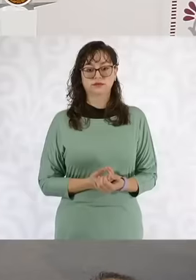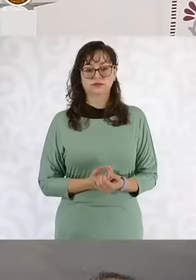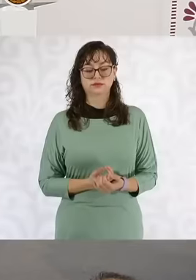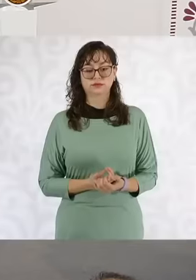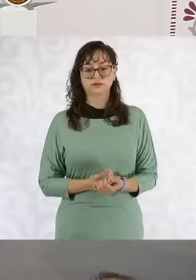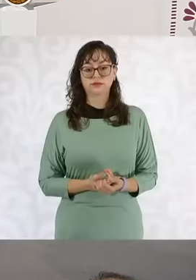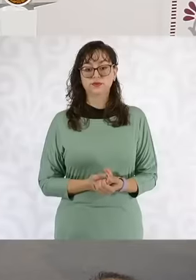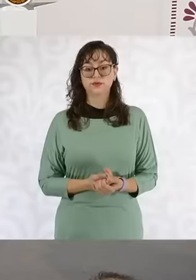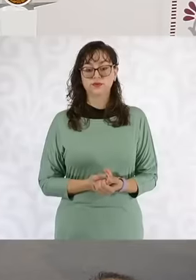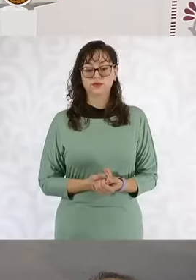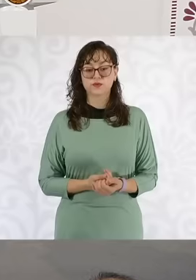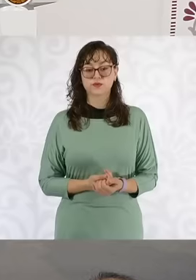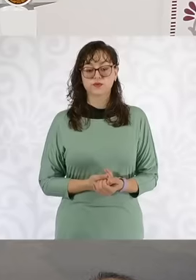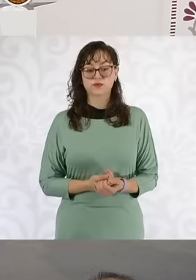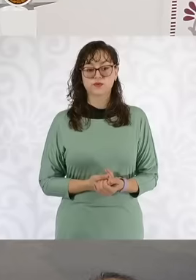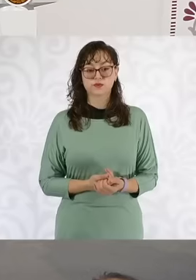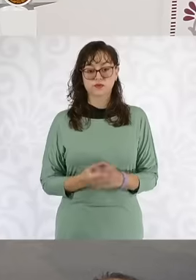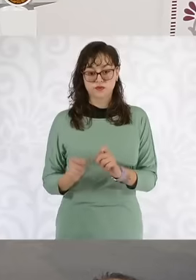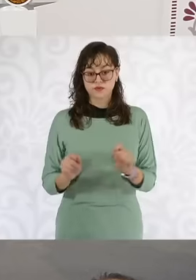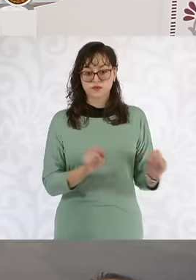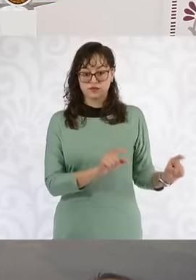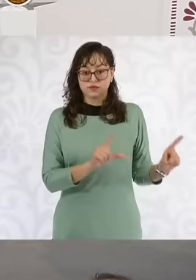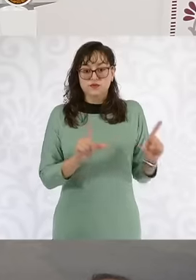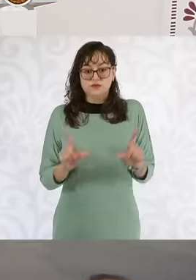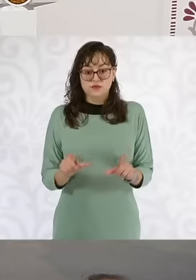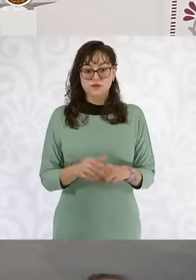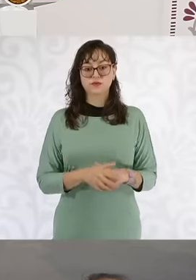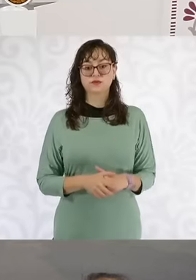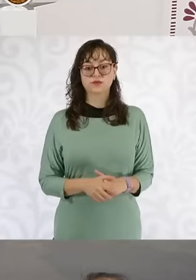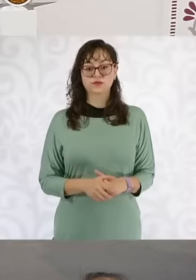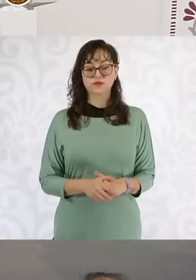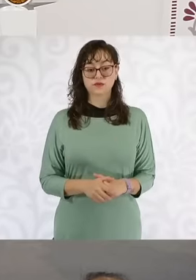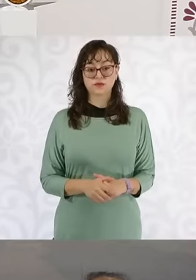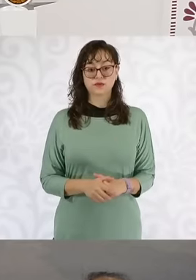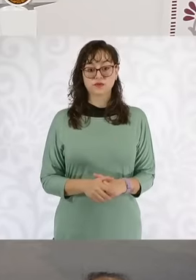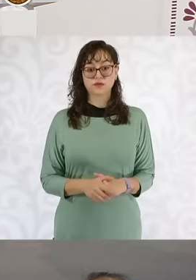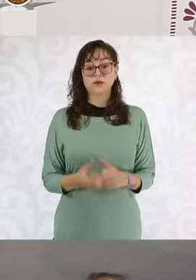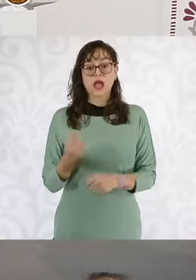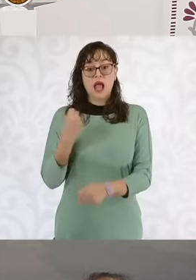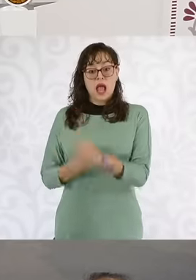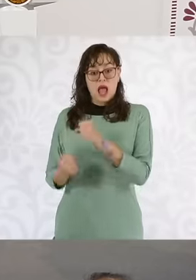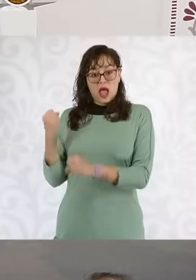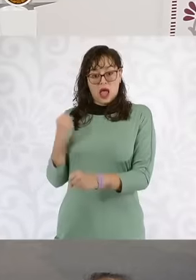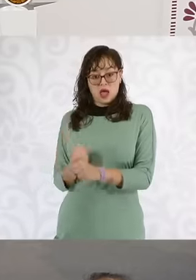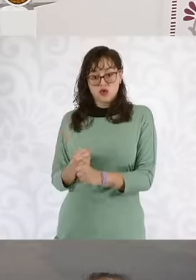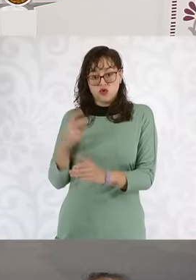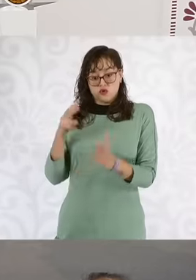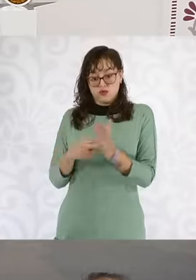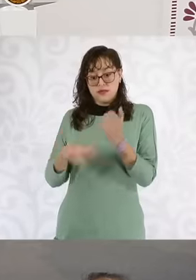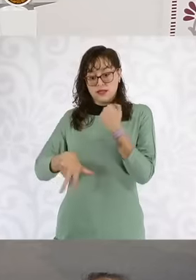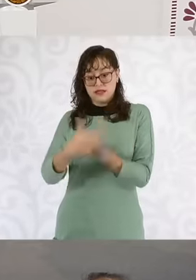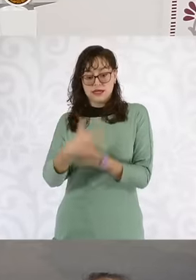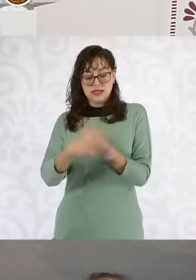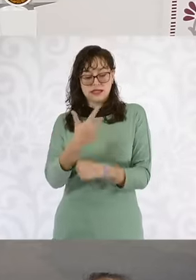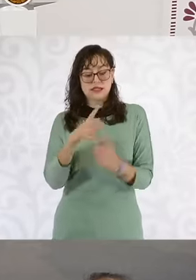The next one, please, what did the 2013 reform mean, the misnamed reform? energy reform